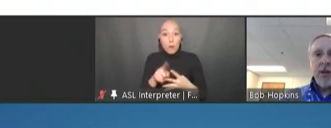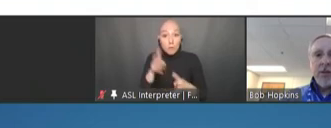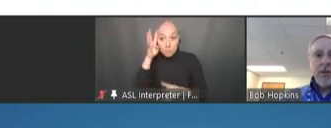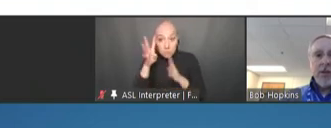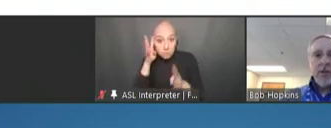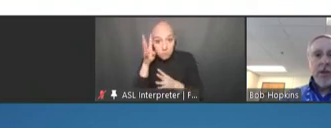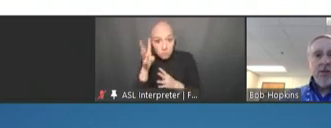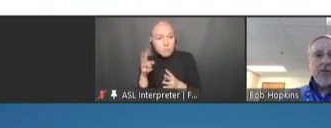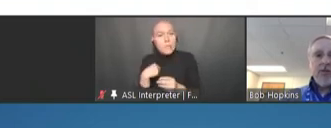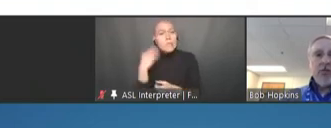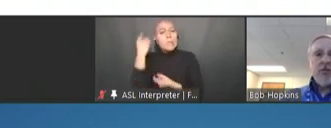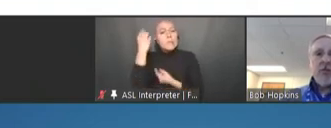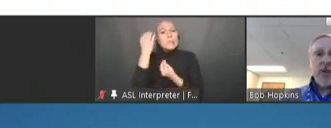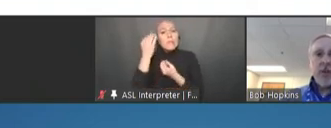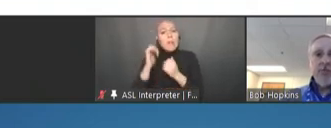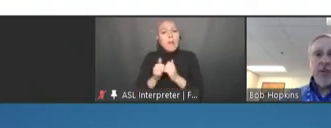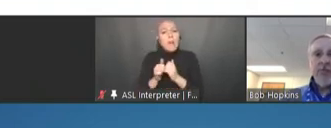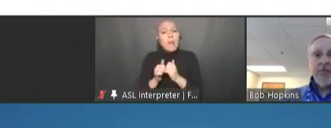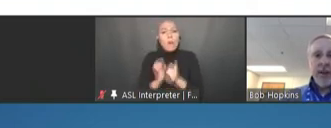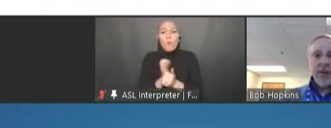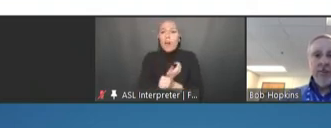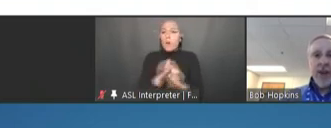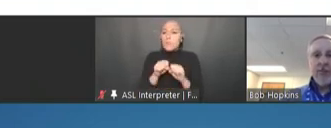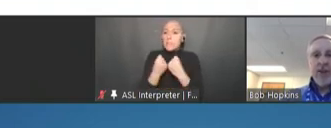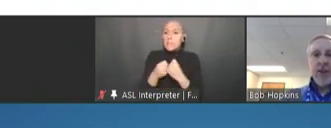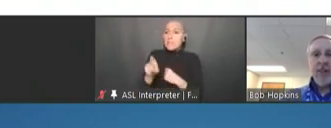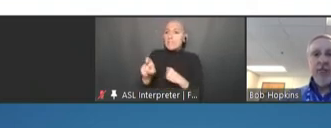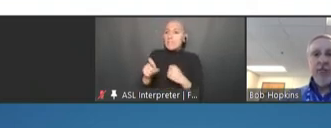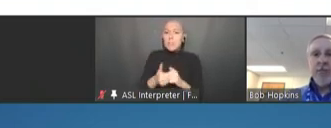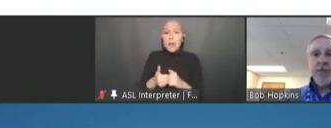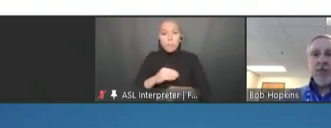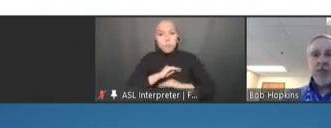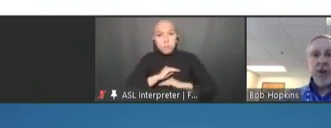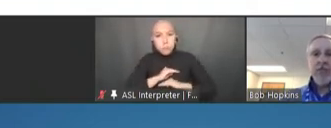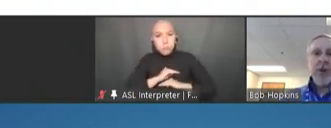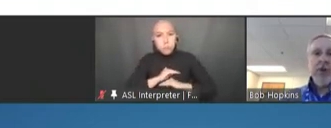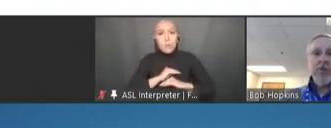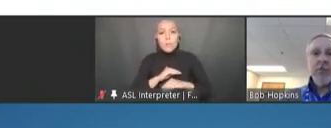to continue the search to develop safe and effective vaccines, to meet the threats posed by